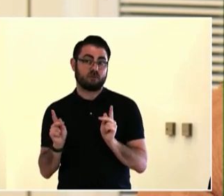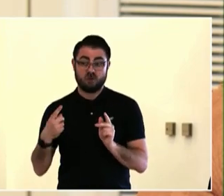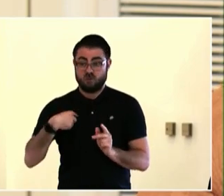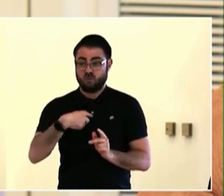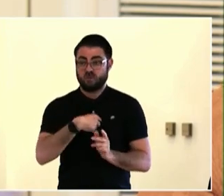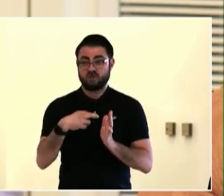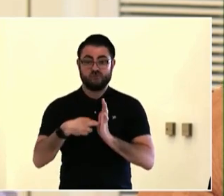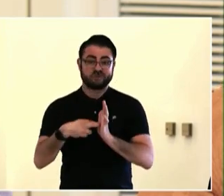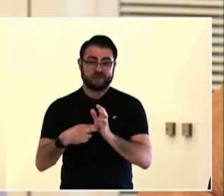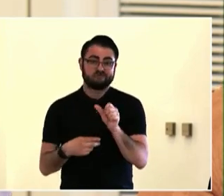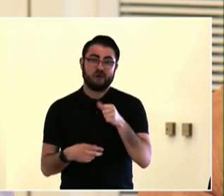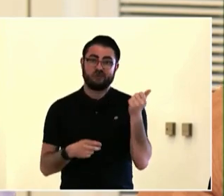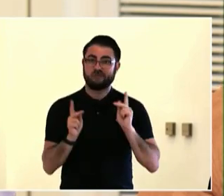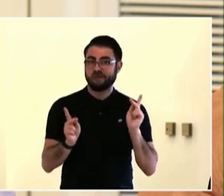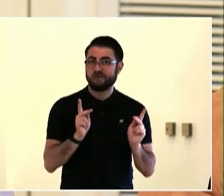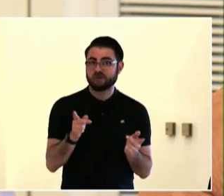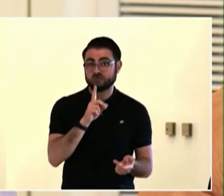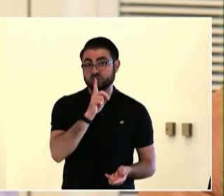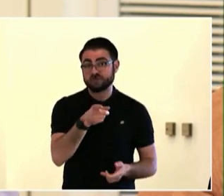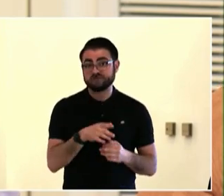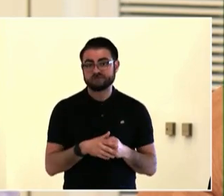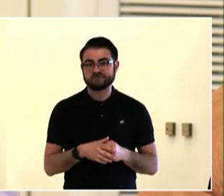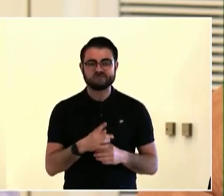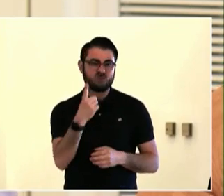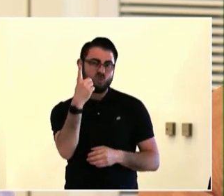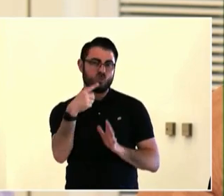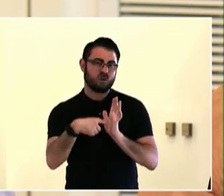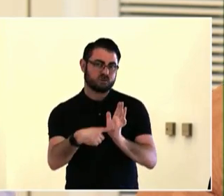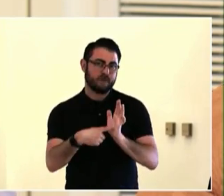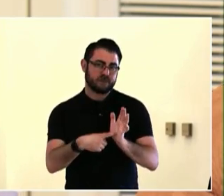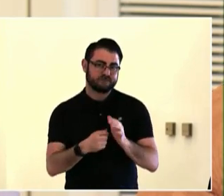It's officially camp. Thanks, everybody.